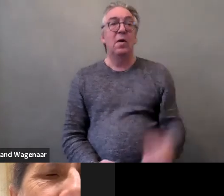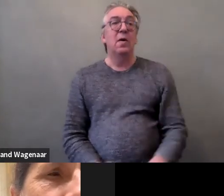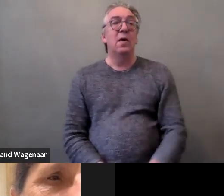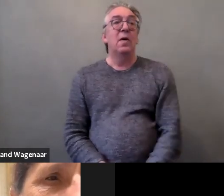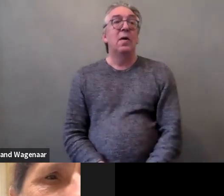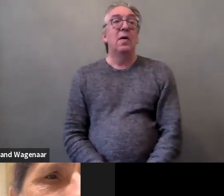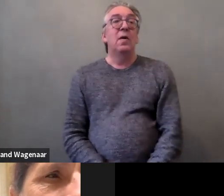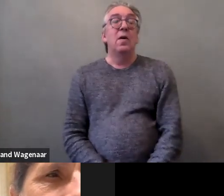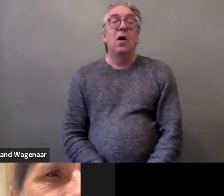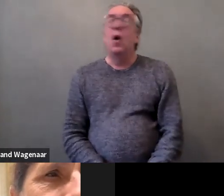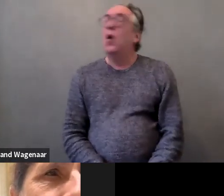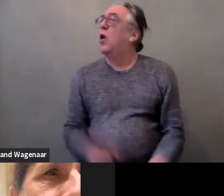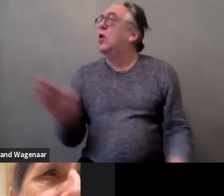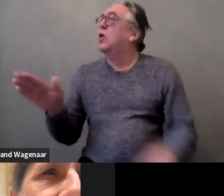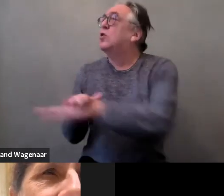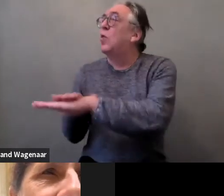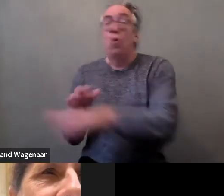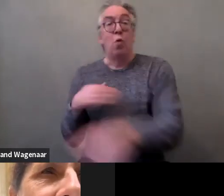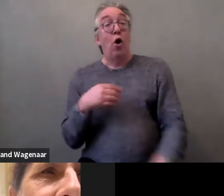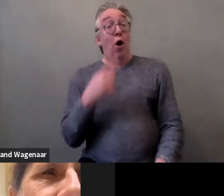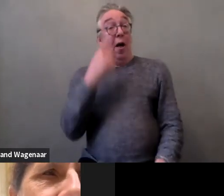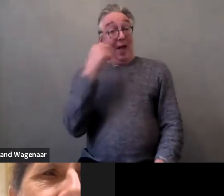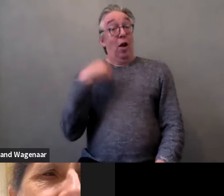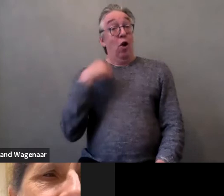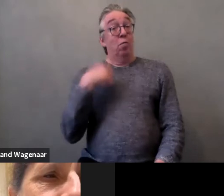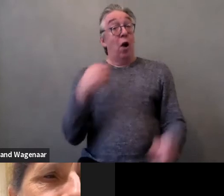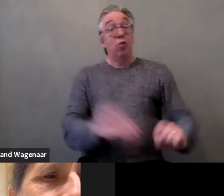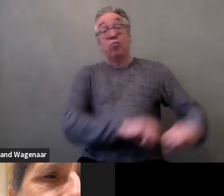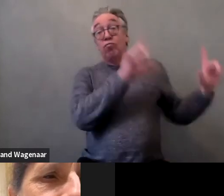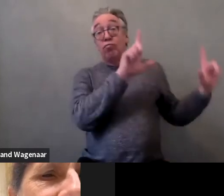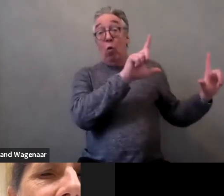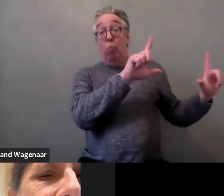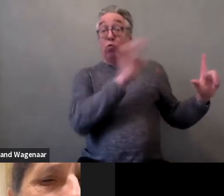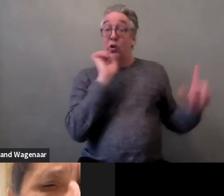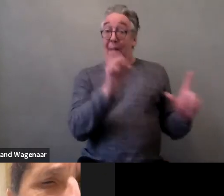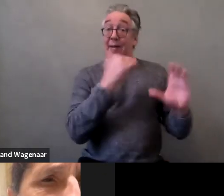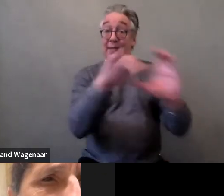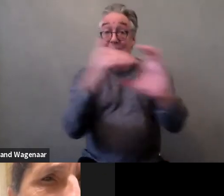Sorry? I think the presentation will be given to the participants.